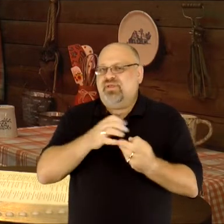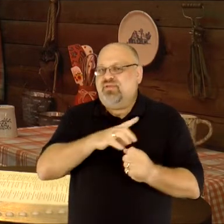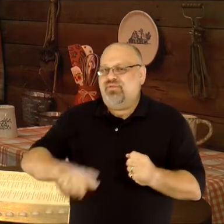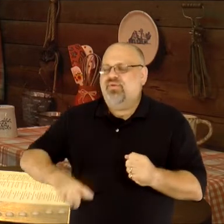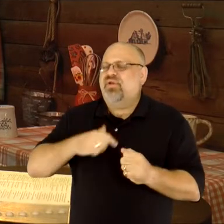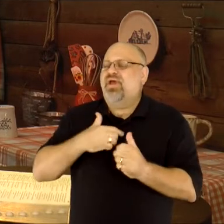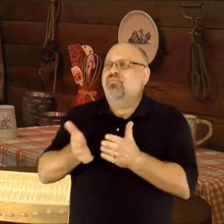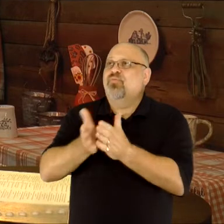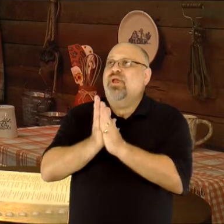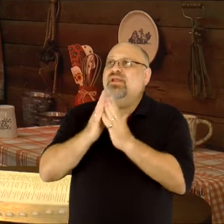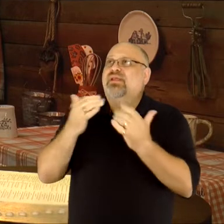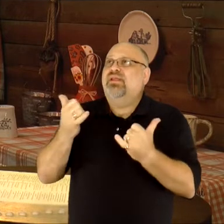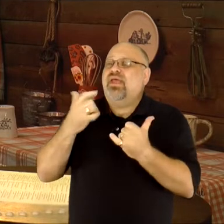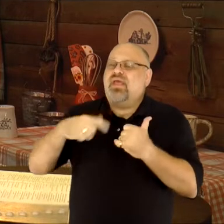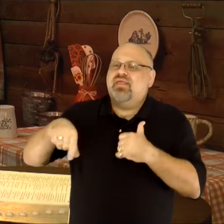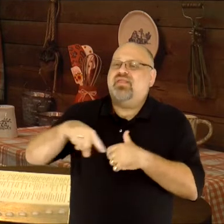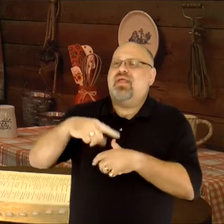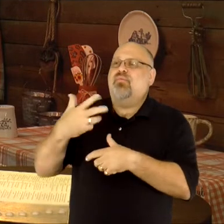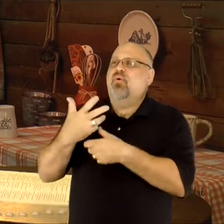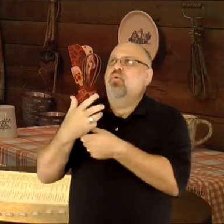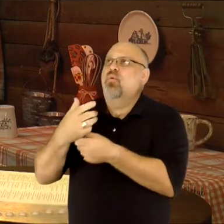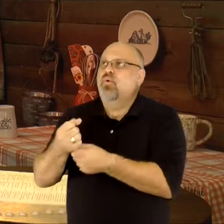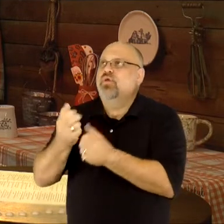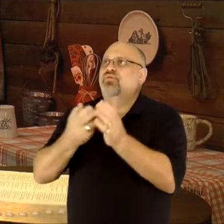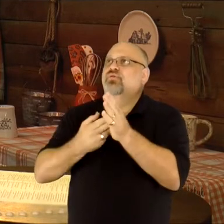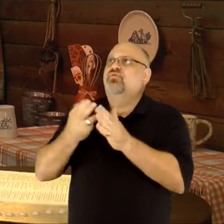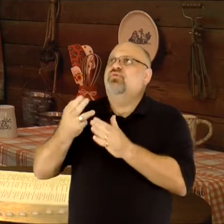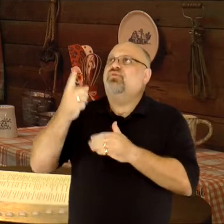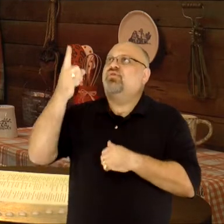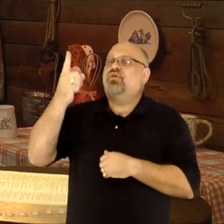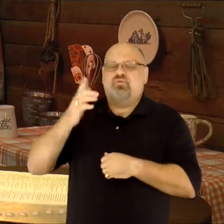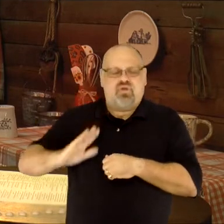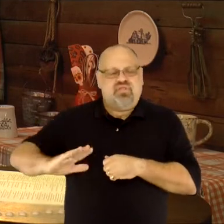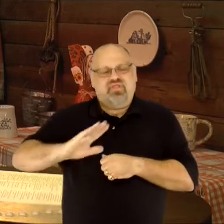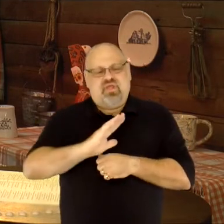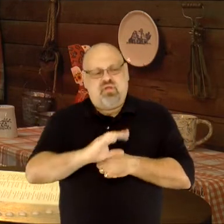I pray that today they would hang on to the truth that You are